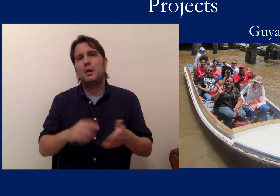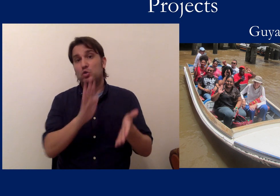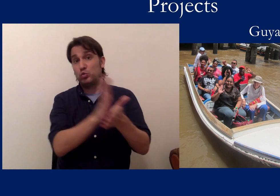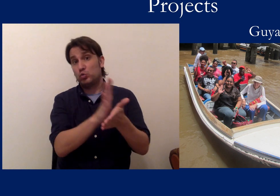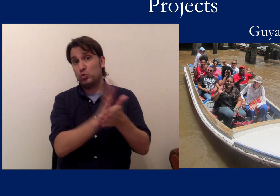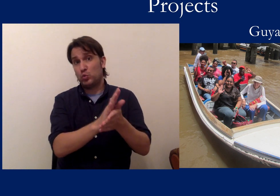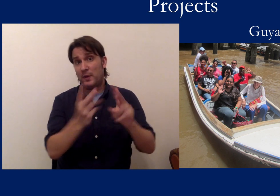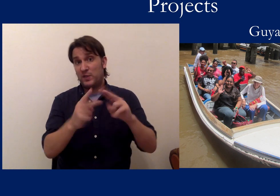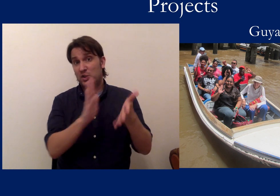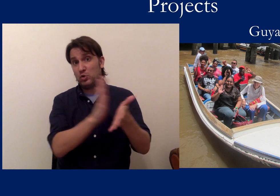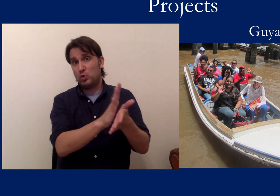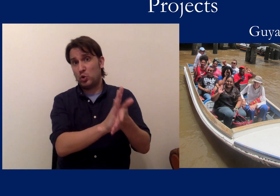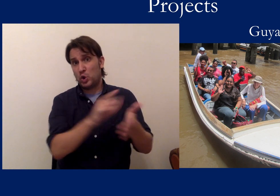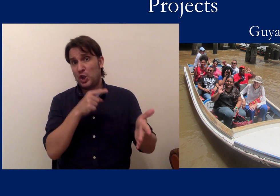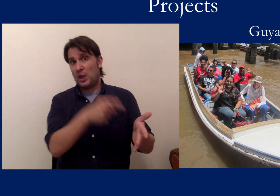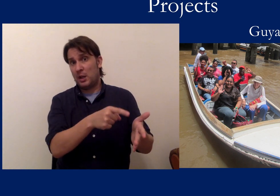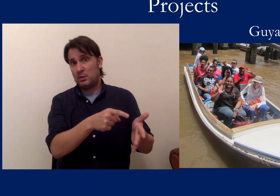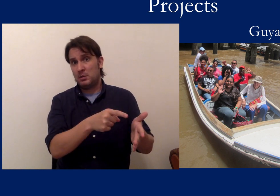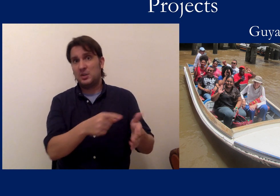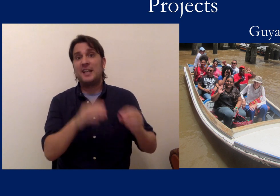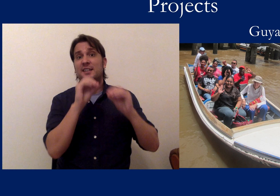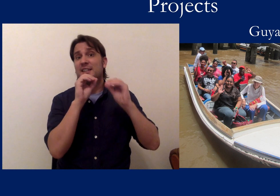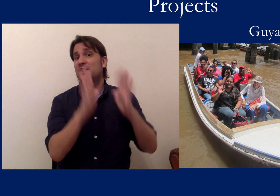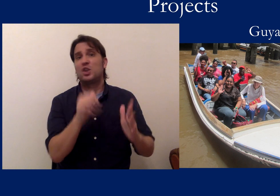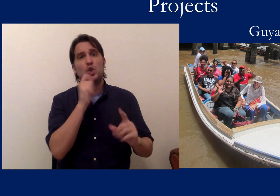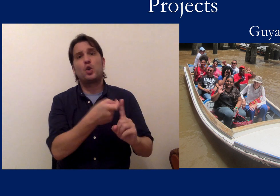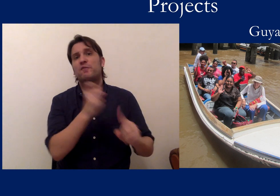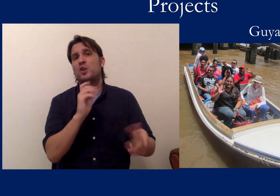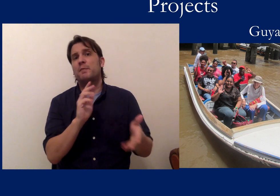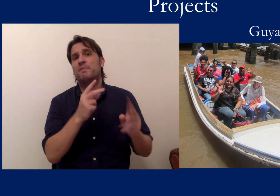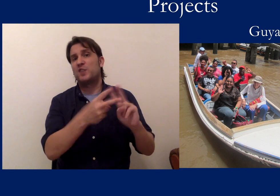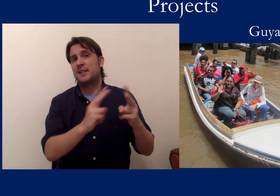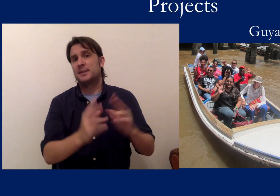We also noticed that the teacher at the village school was not from the village.